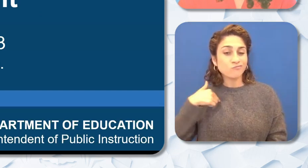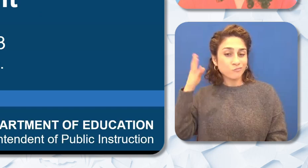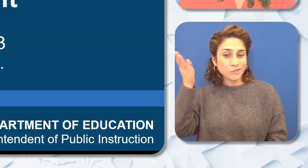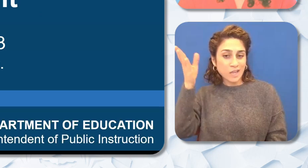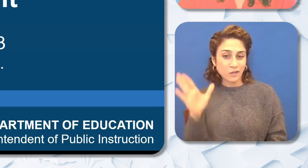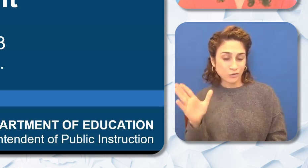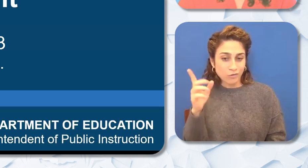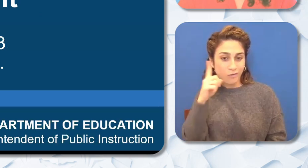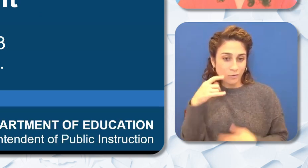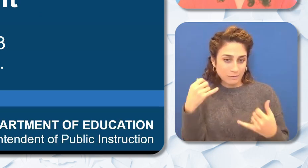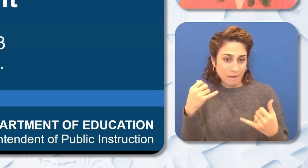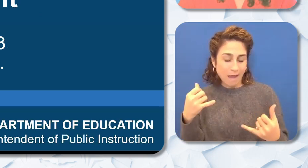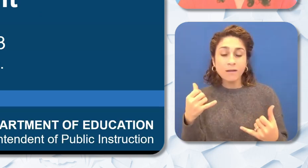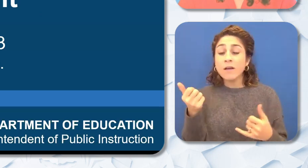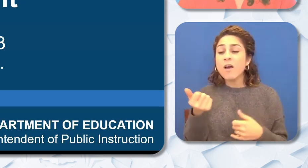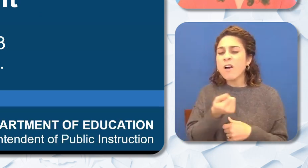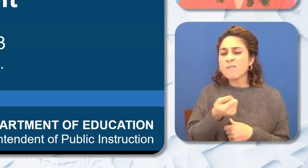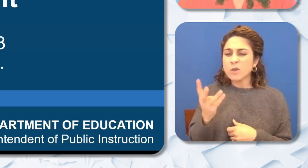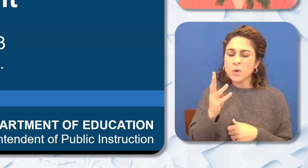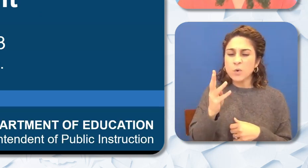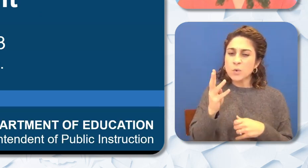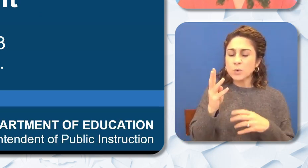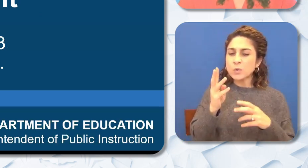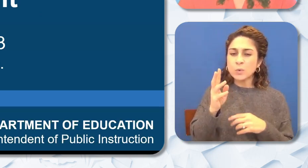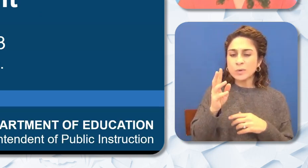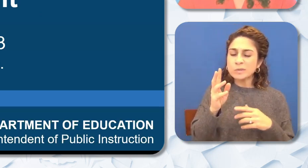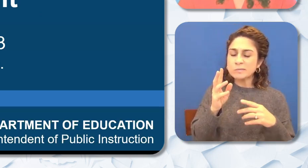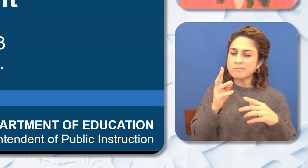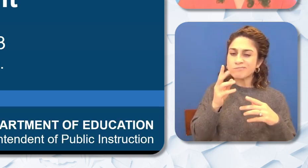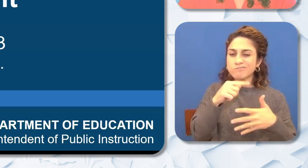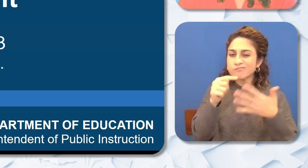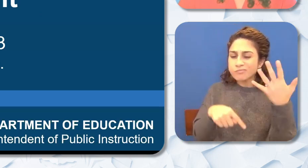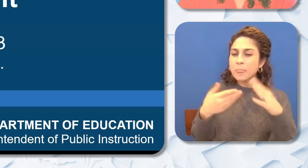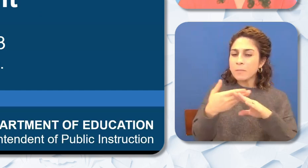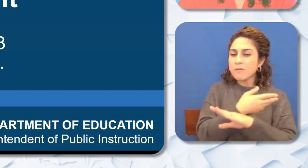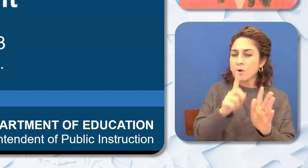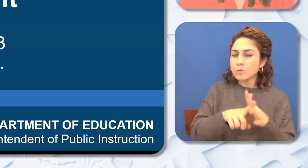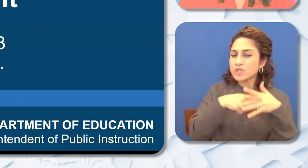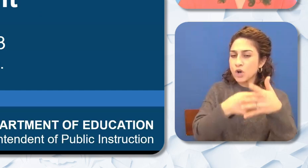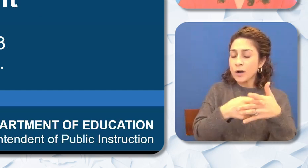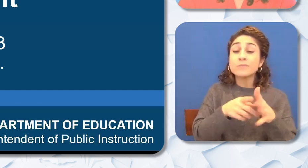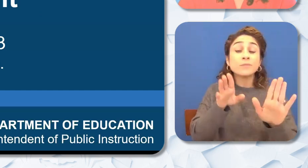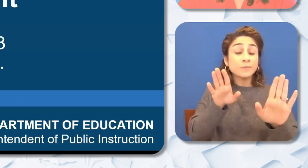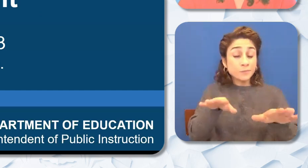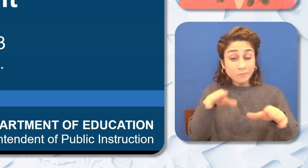few quick logistics to run through before we get started. We will be taking Q and A or question